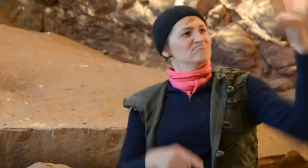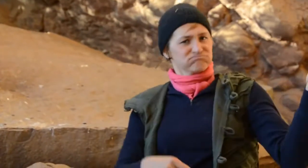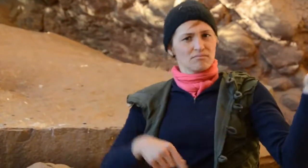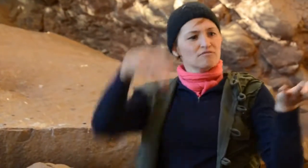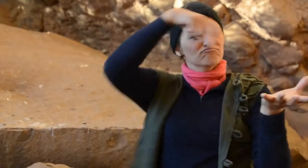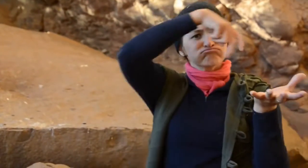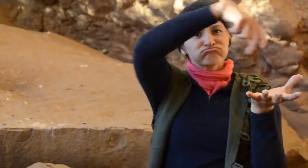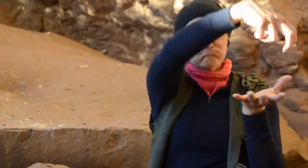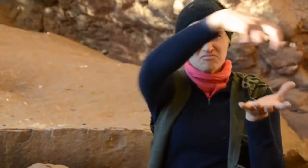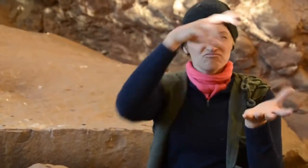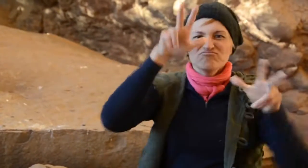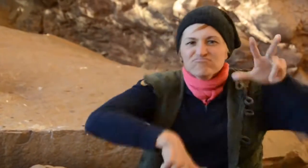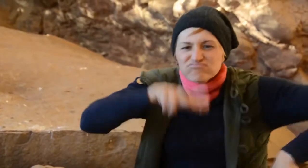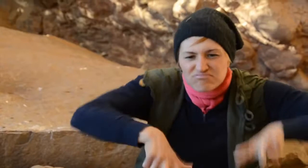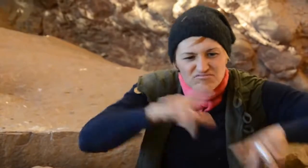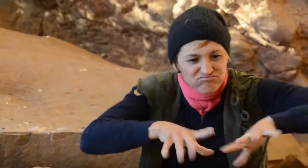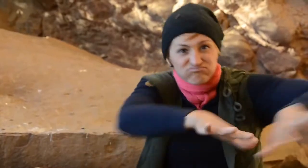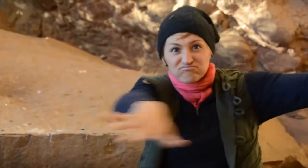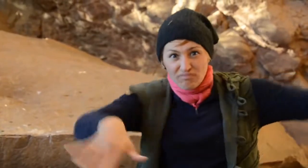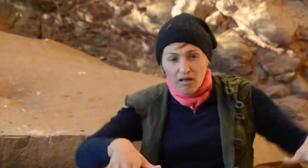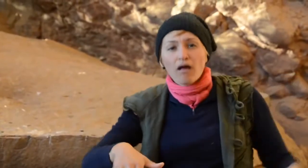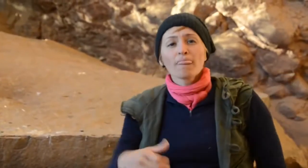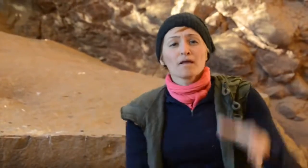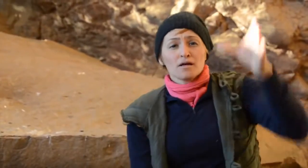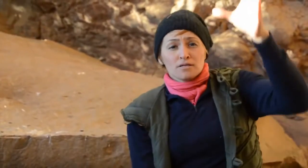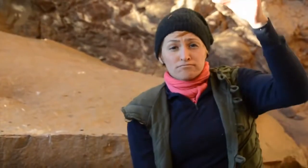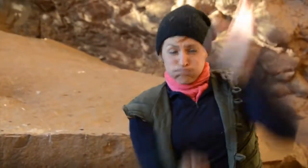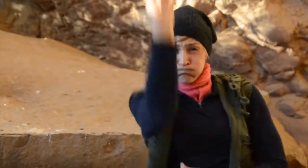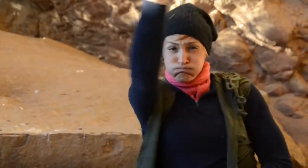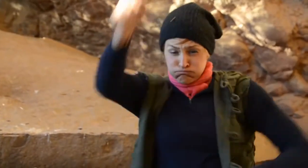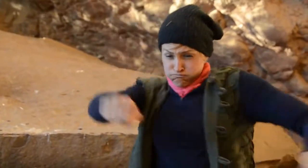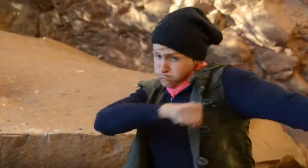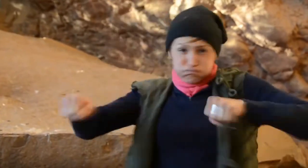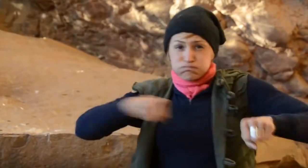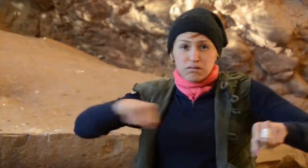Stone Age, dinosaurs roamed freely on the earth.